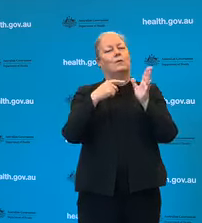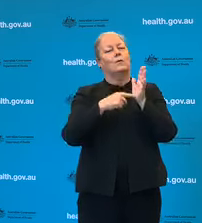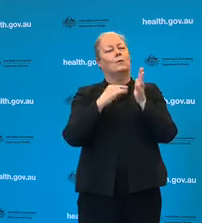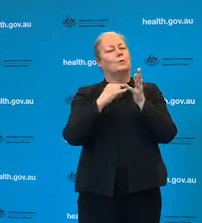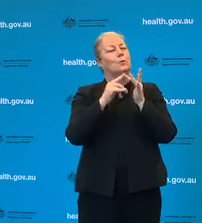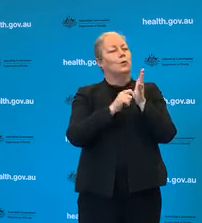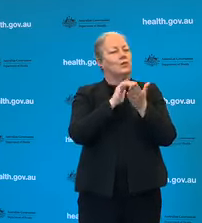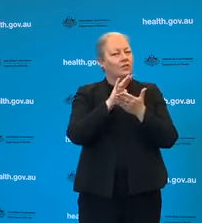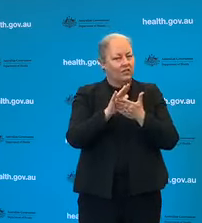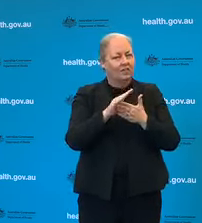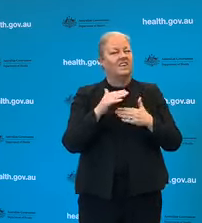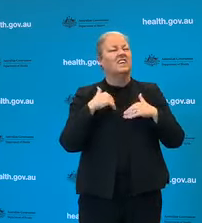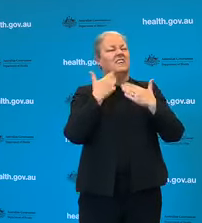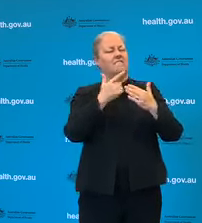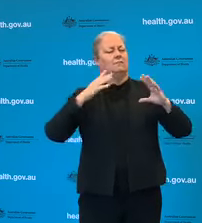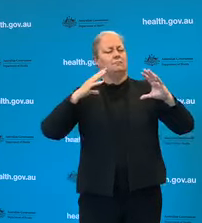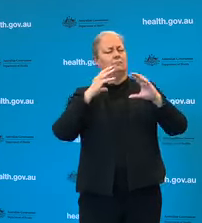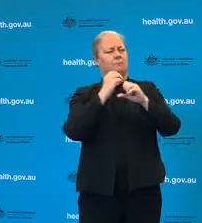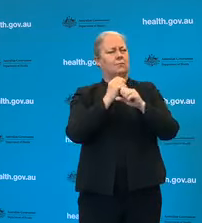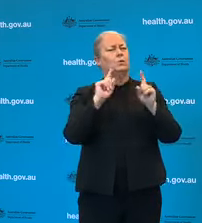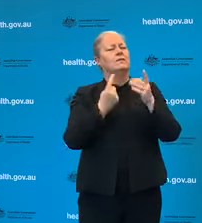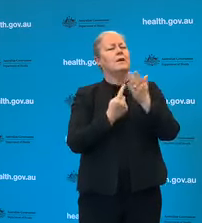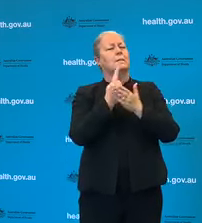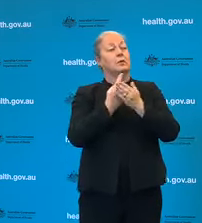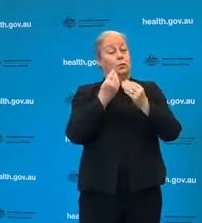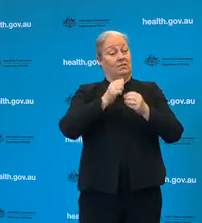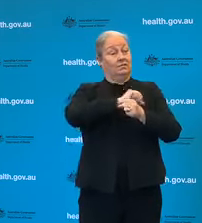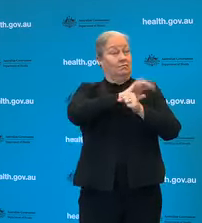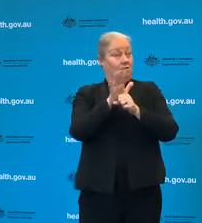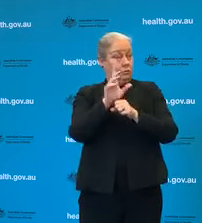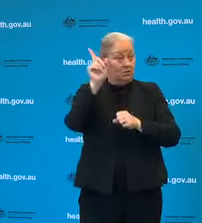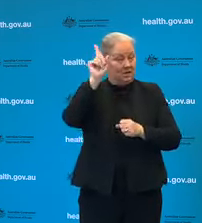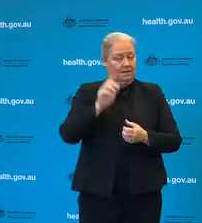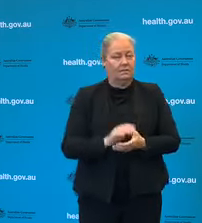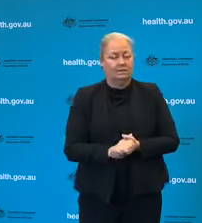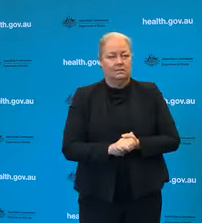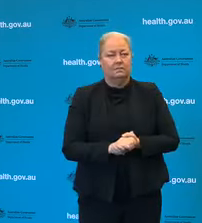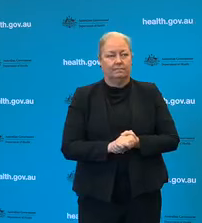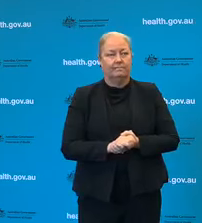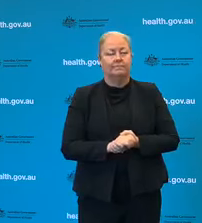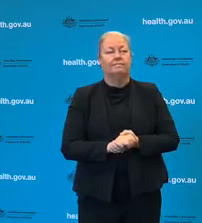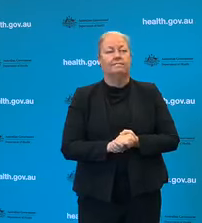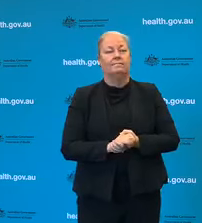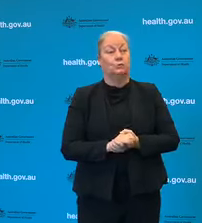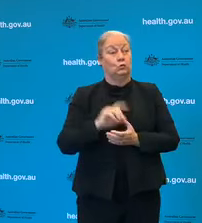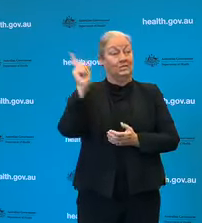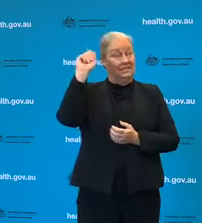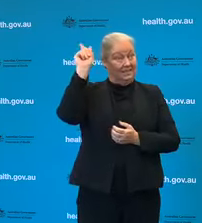Coronavirus disease in Australia to the 24 hours to 12 noon today. There